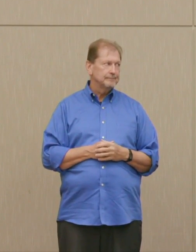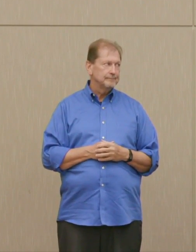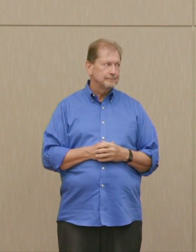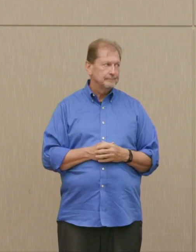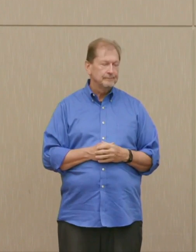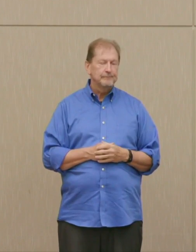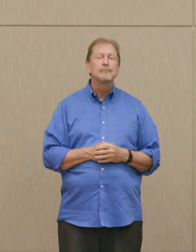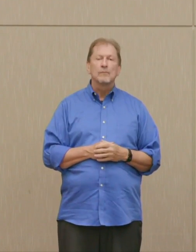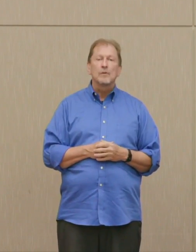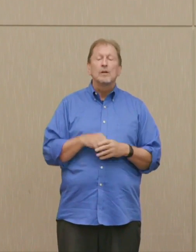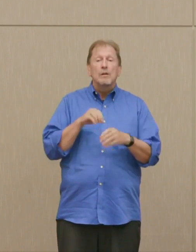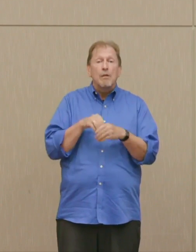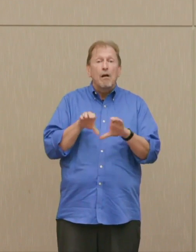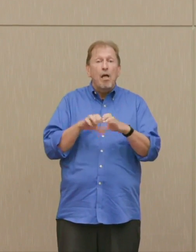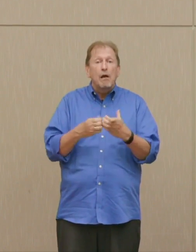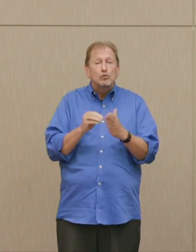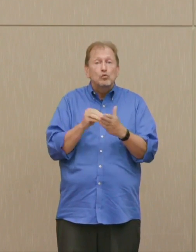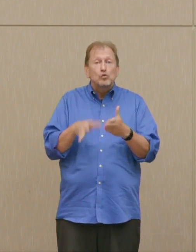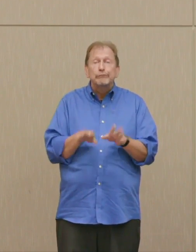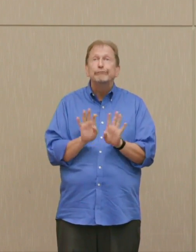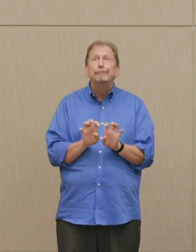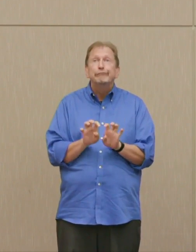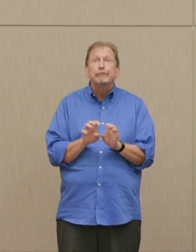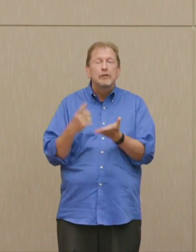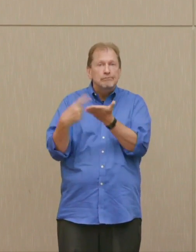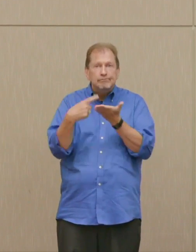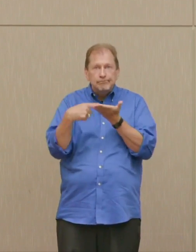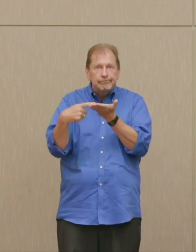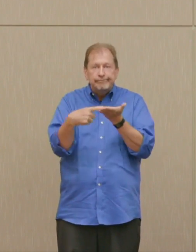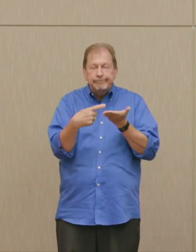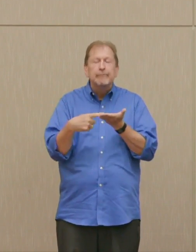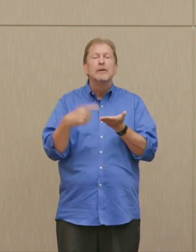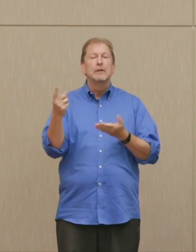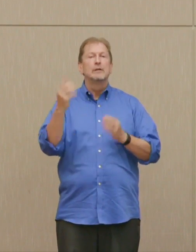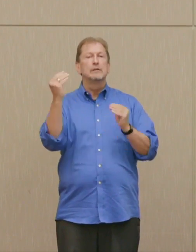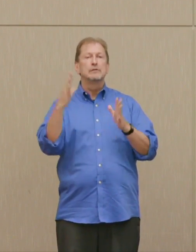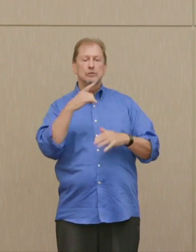In that class, all studied that for about a week. We were to write a paper on it.